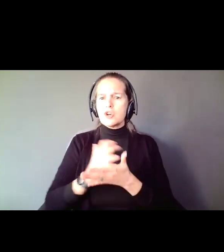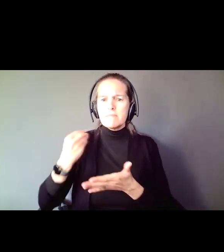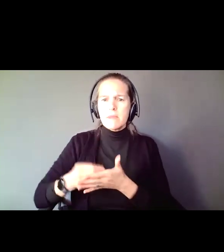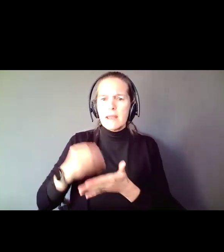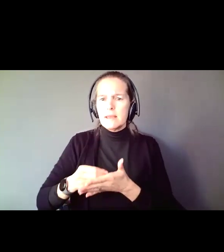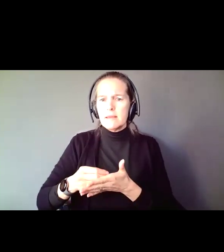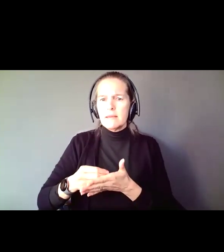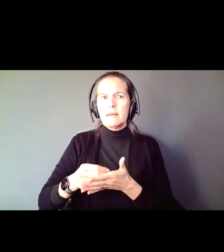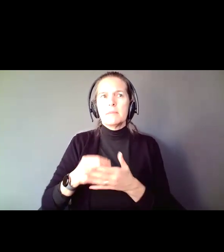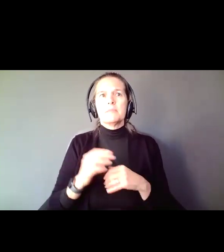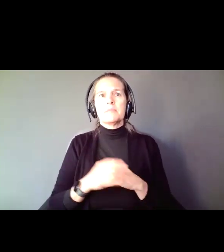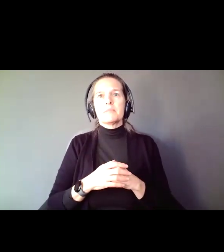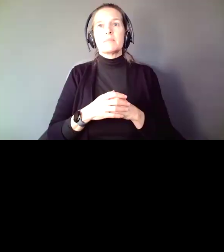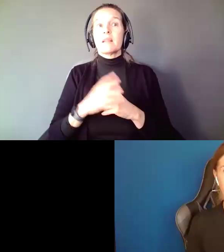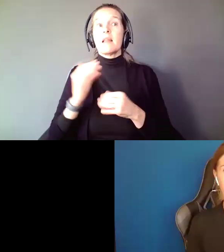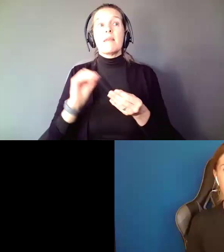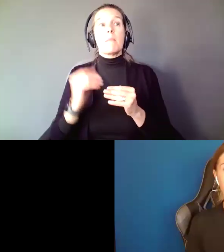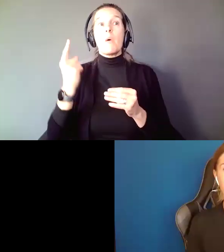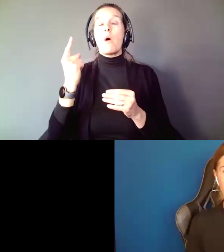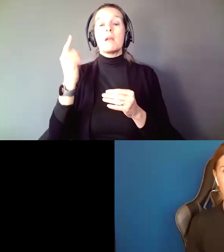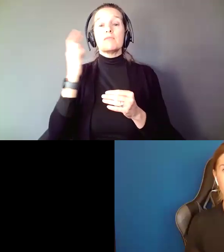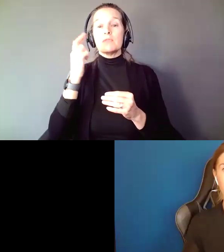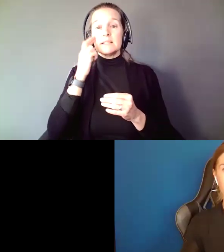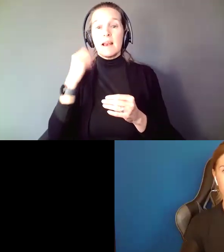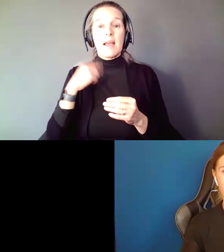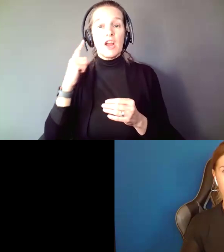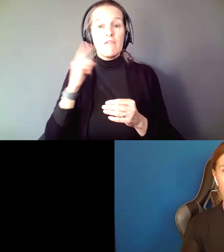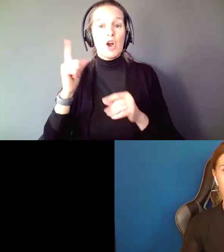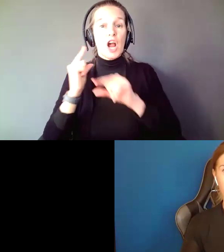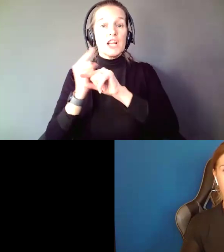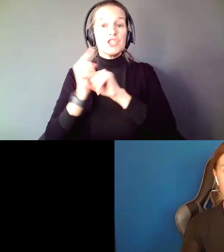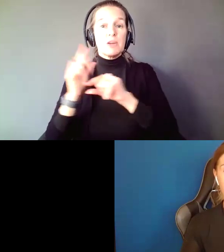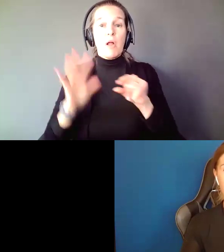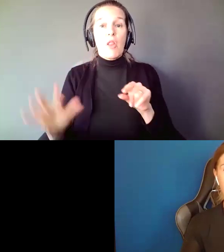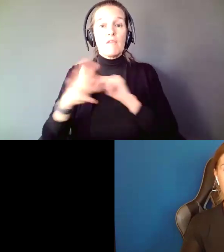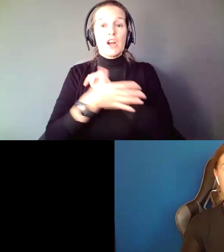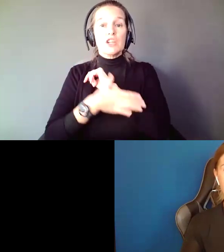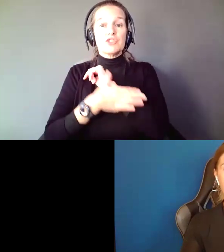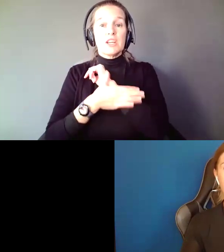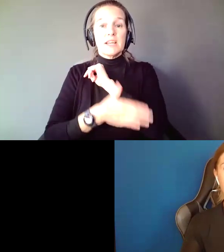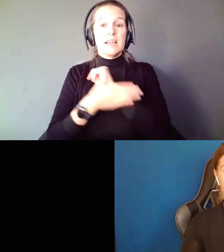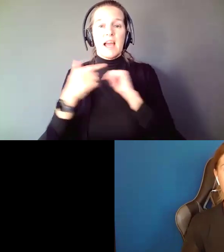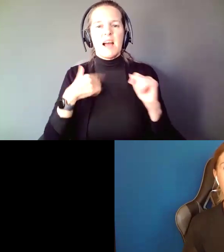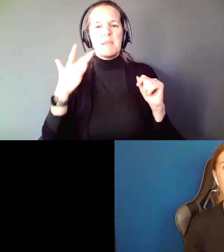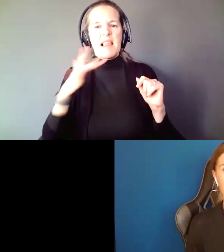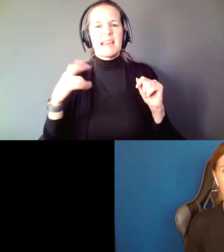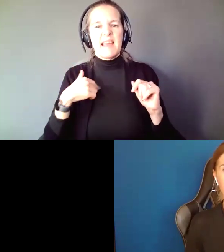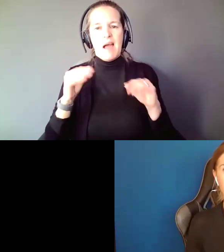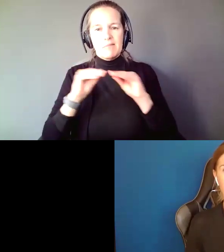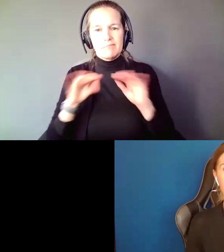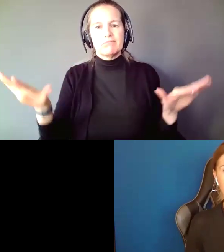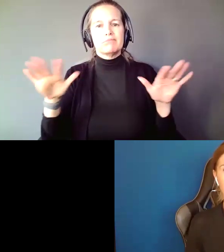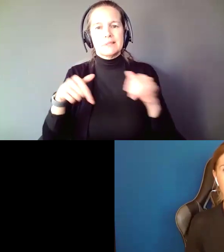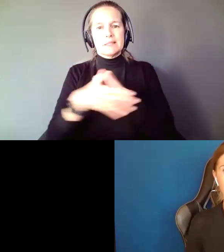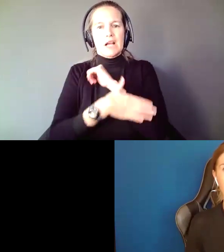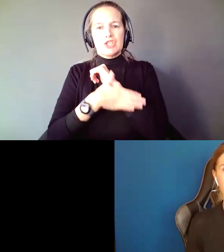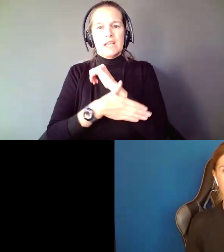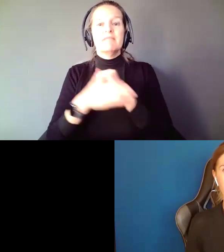And the number one reason I hear for guardianship across this country, and I'm fortunate to have gone across this country talking about this, is safety,